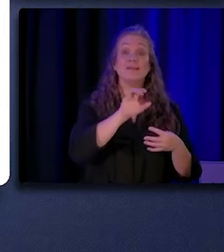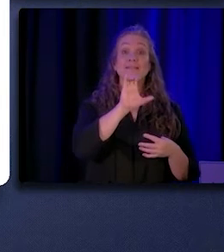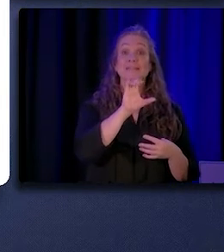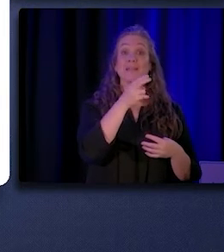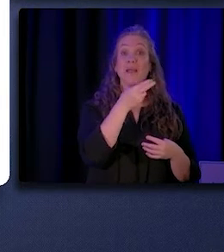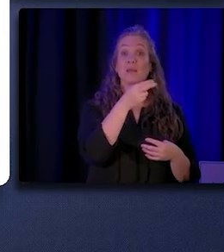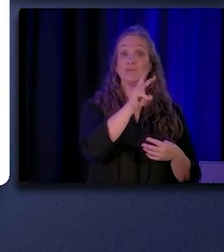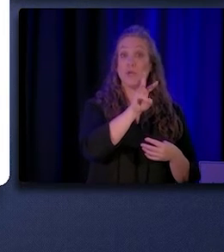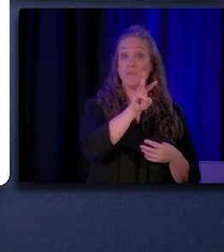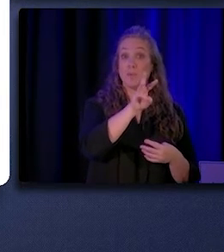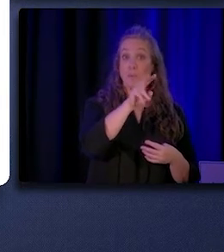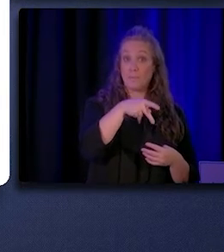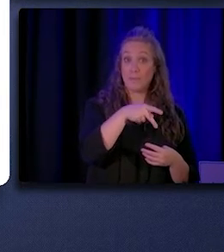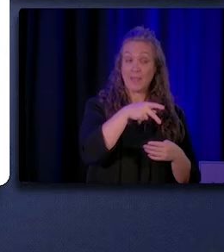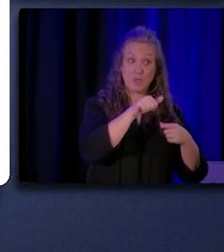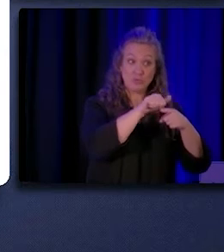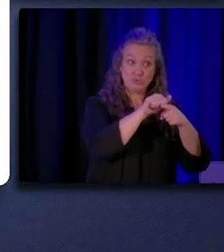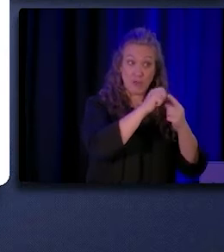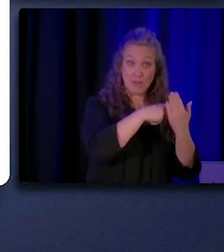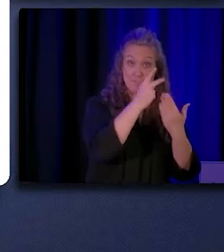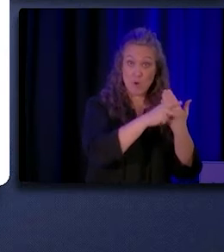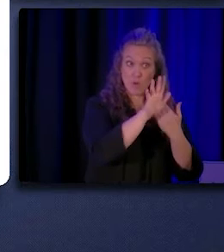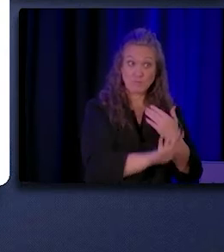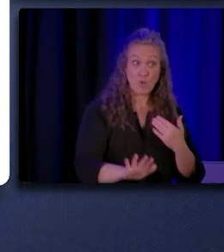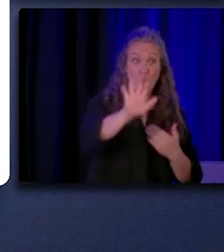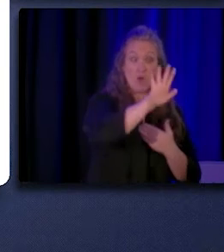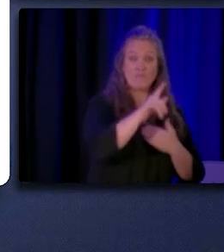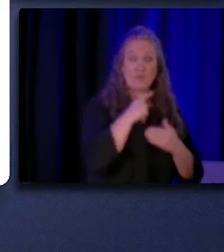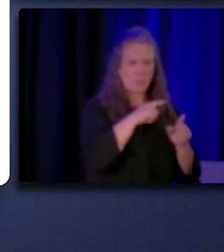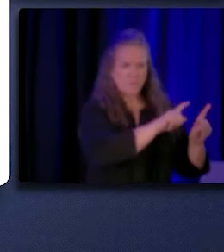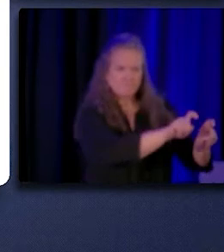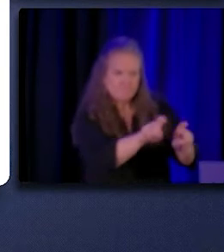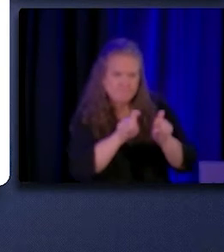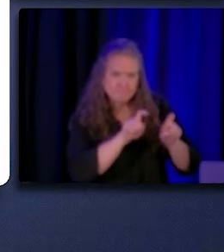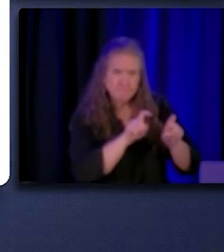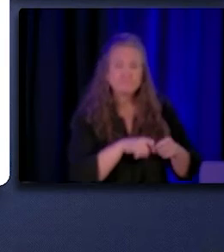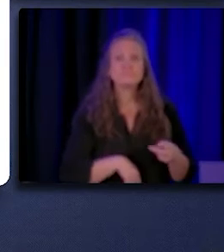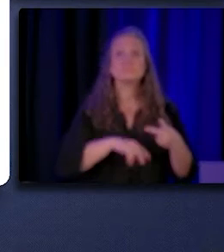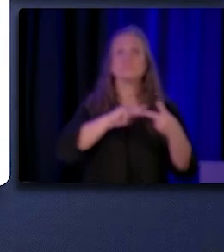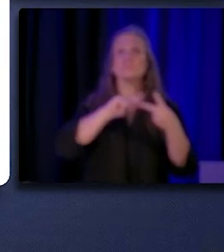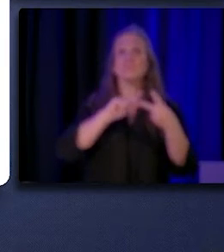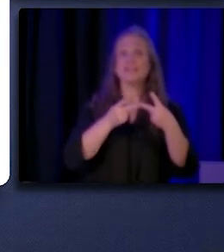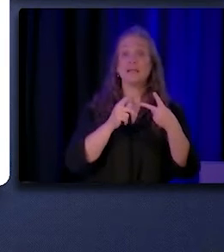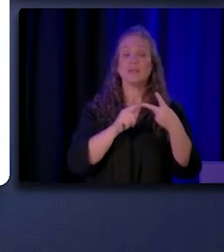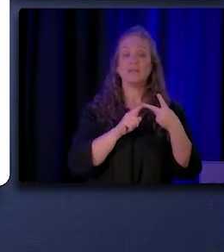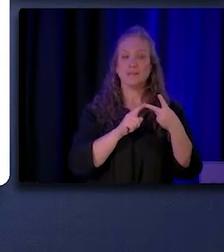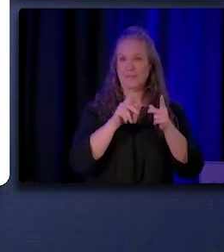and education programs across the state. Second, we surveyed CHW/Ps themselves.